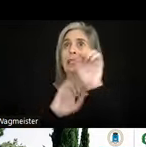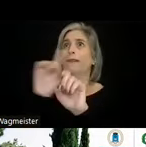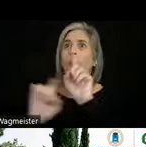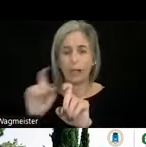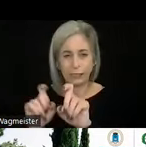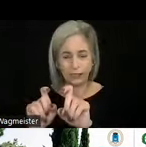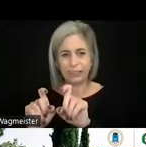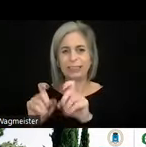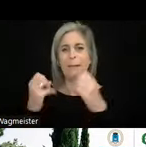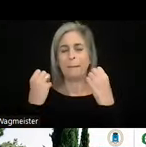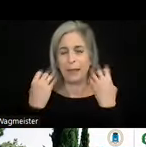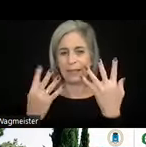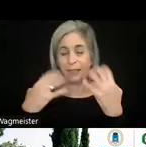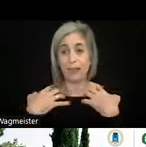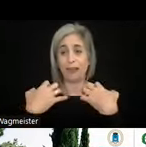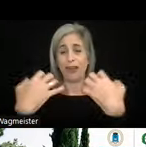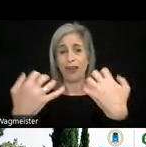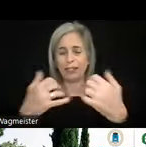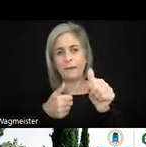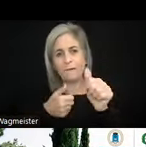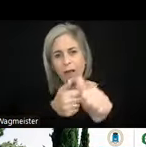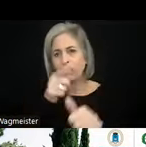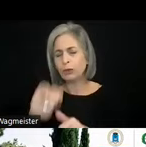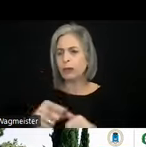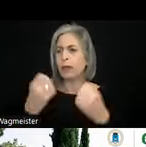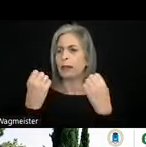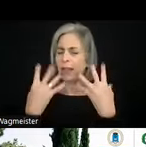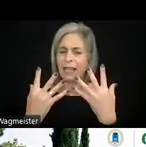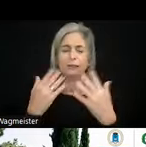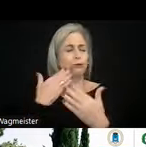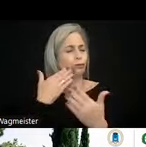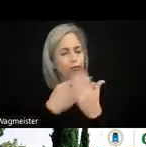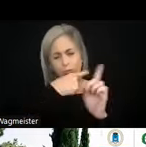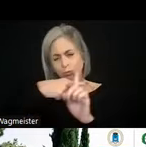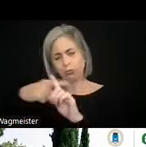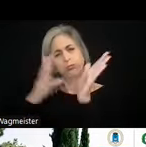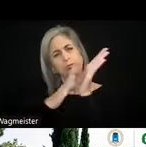the audience could follow very well. You have got a lot of good applause and thank you's,